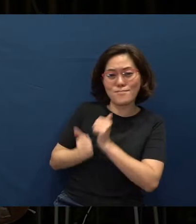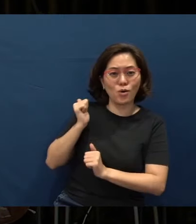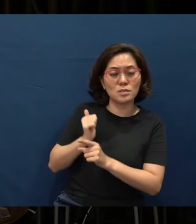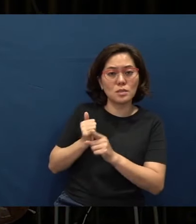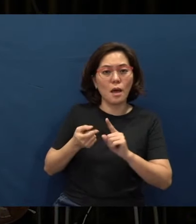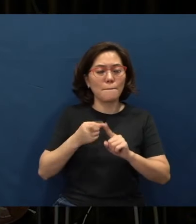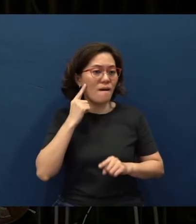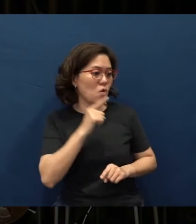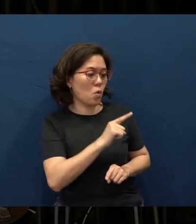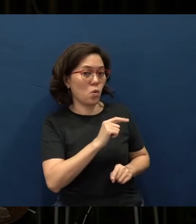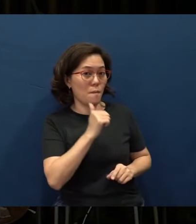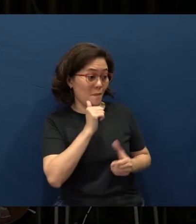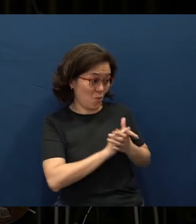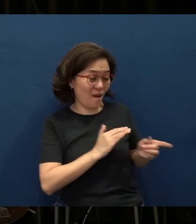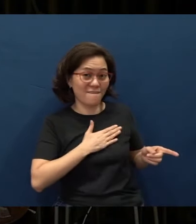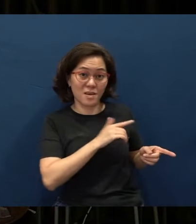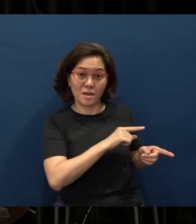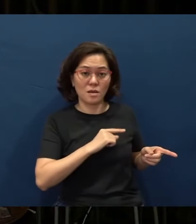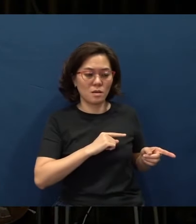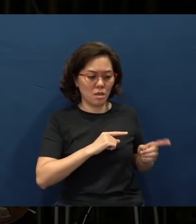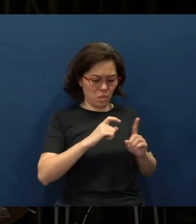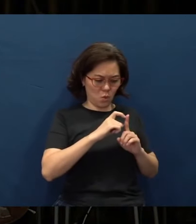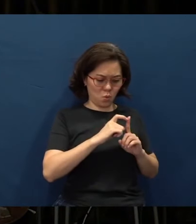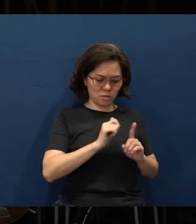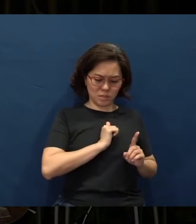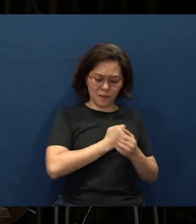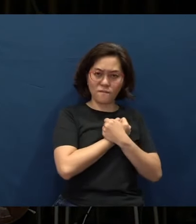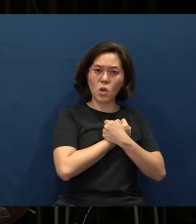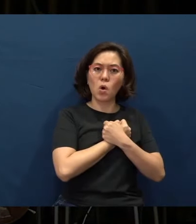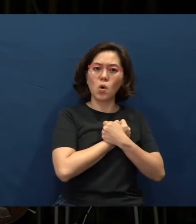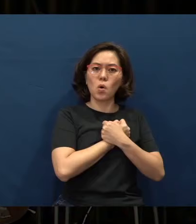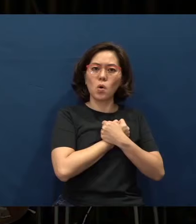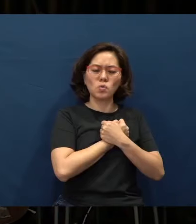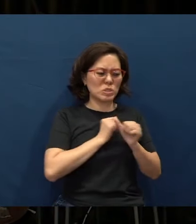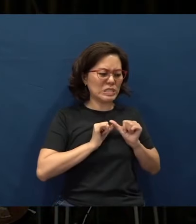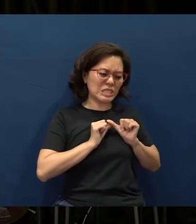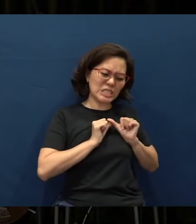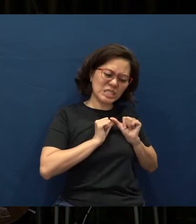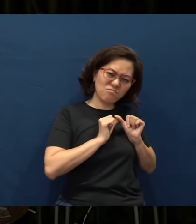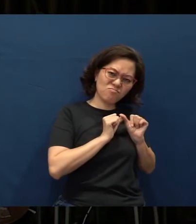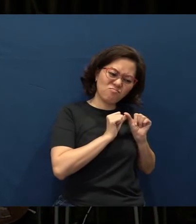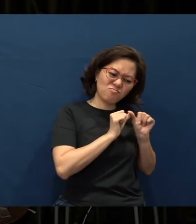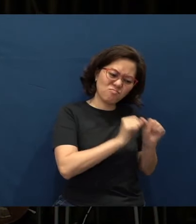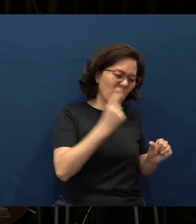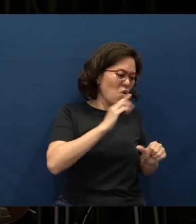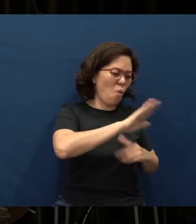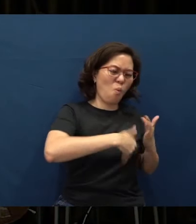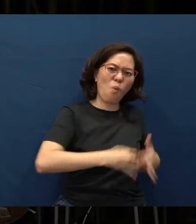But for Elaine, this word, 自爱, self-love, stayed with her for the rest of her life.